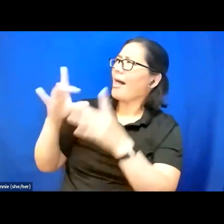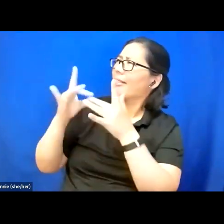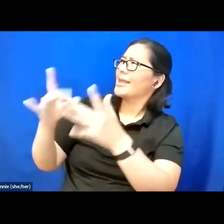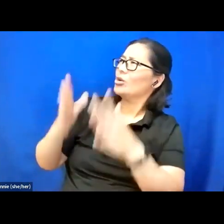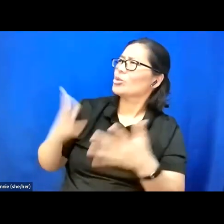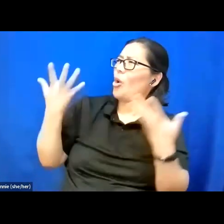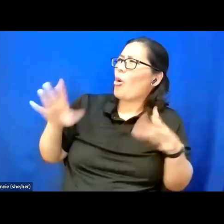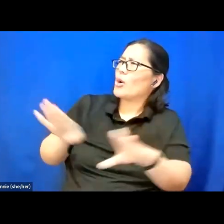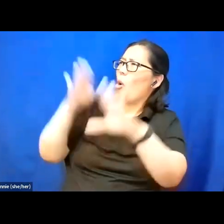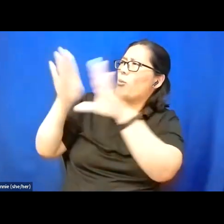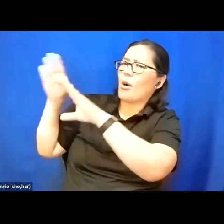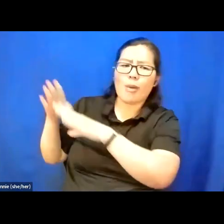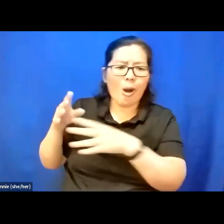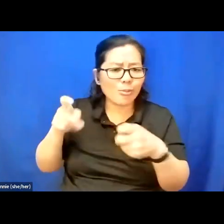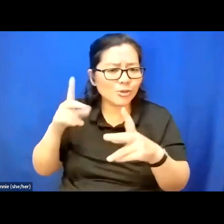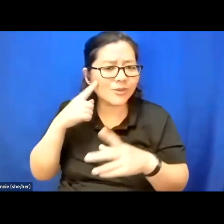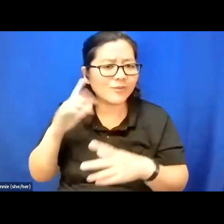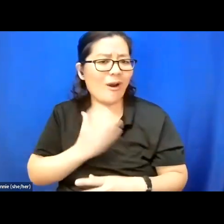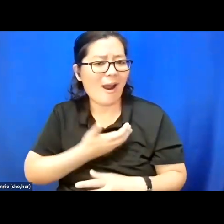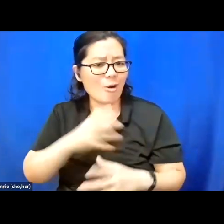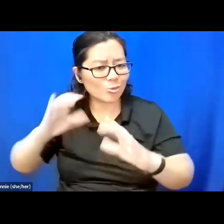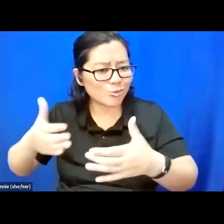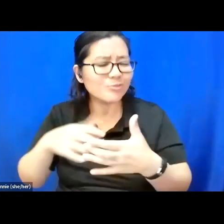for our fellows through their work and can demonstrate the impact